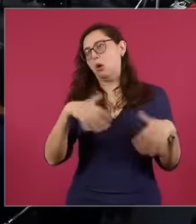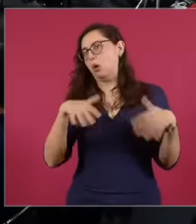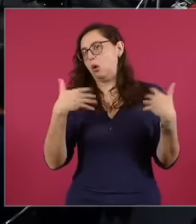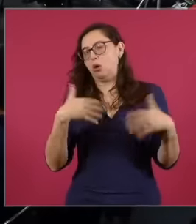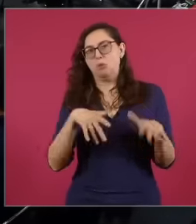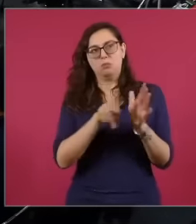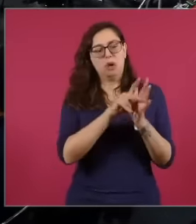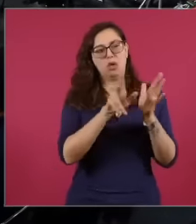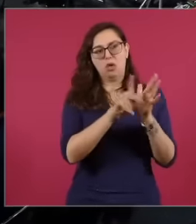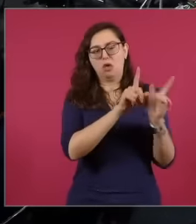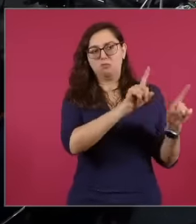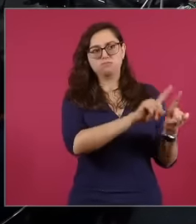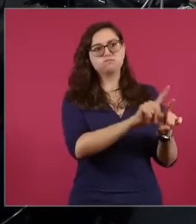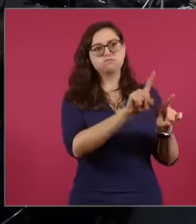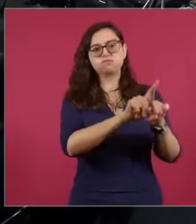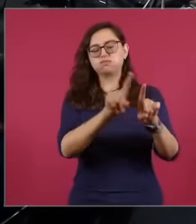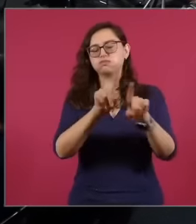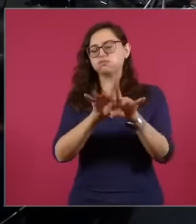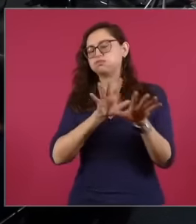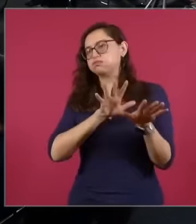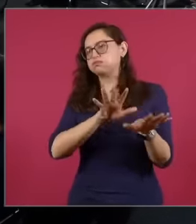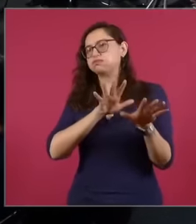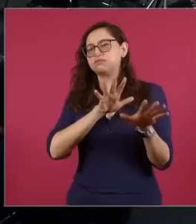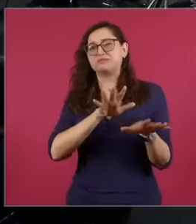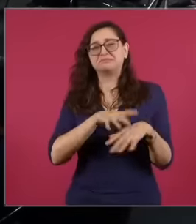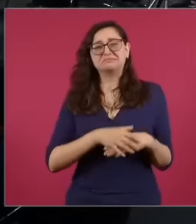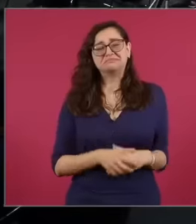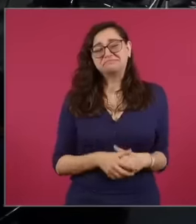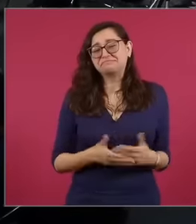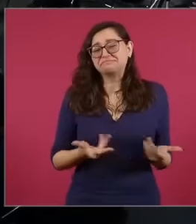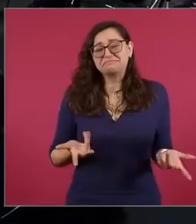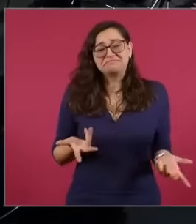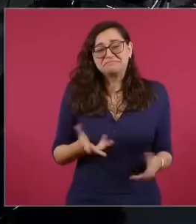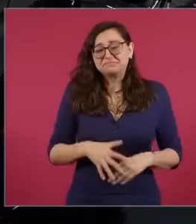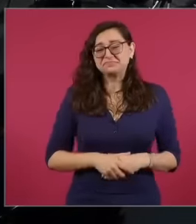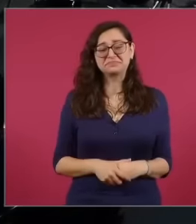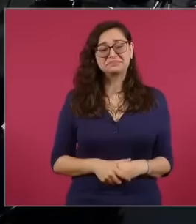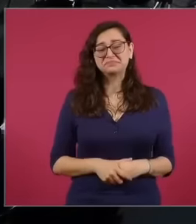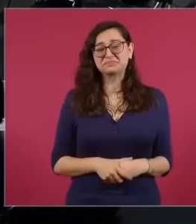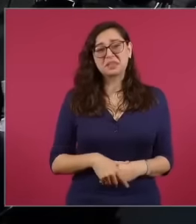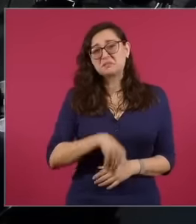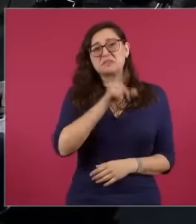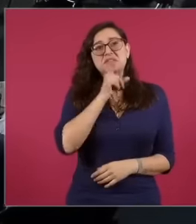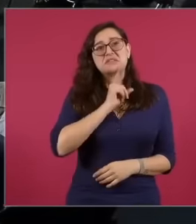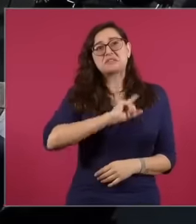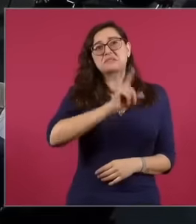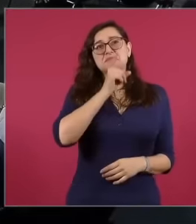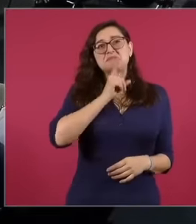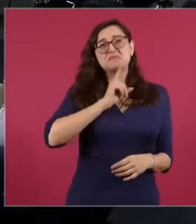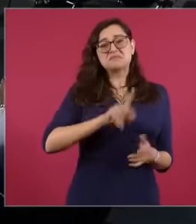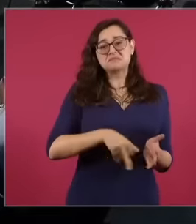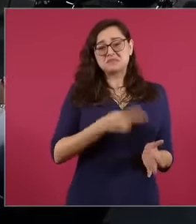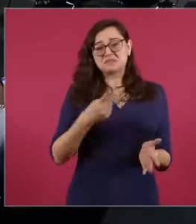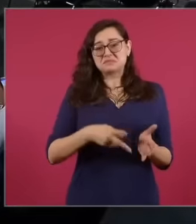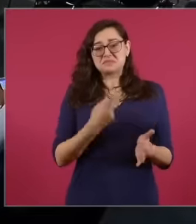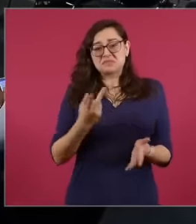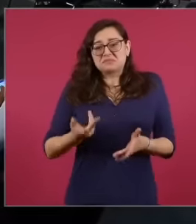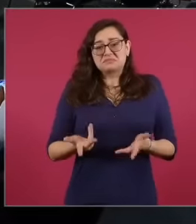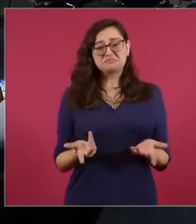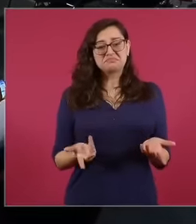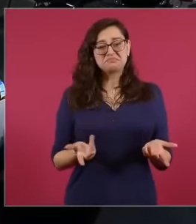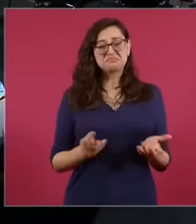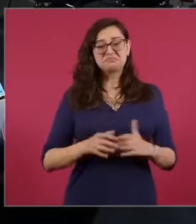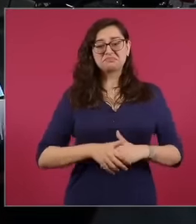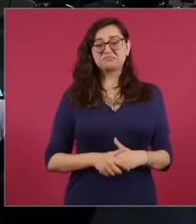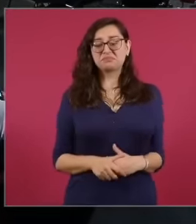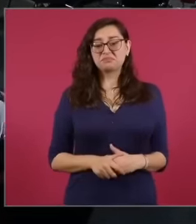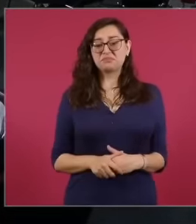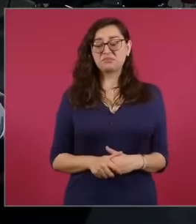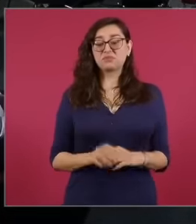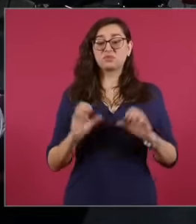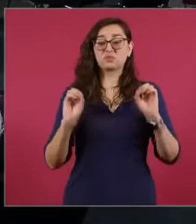journal or like the decline of our